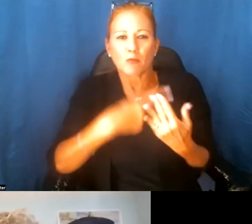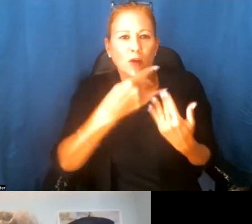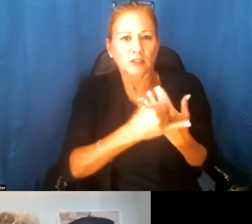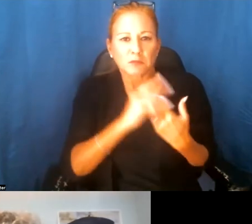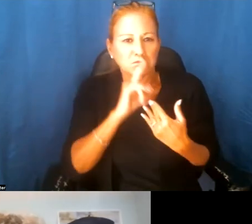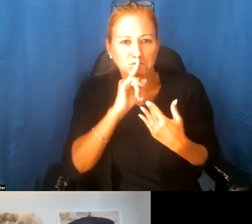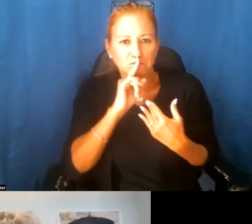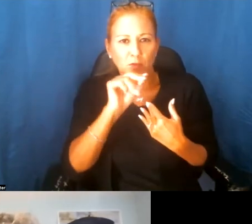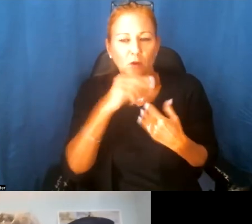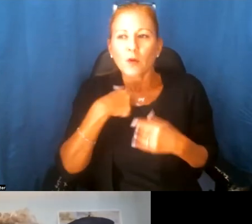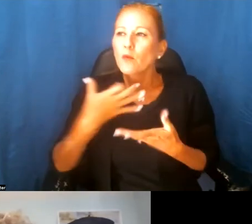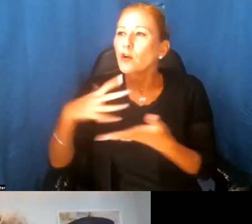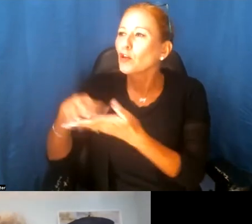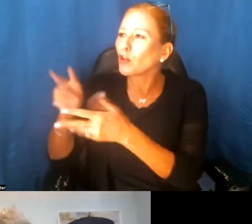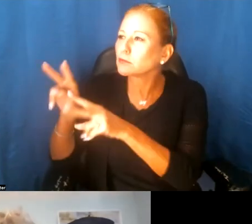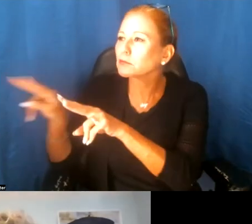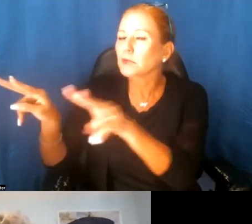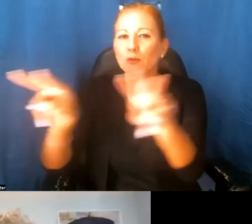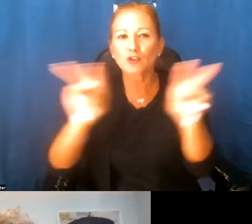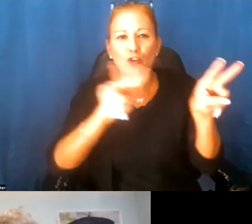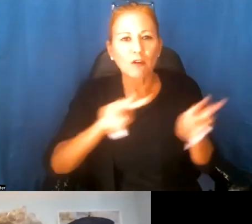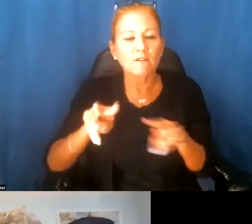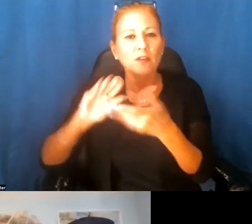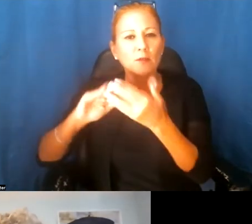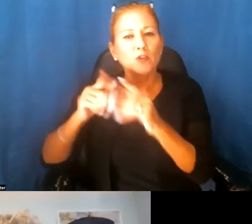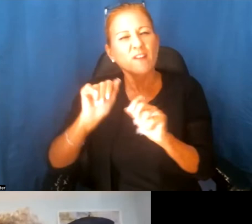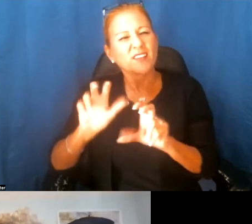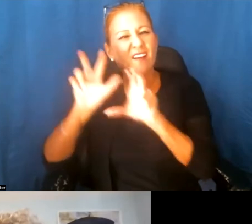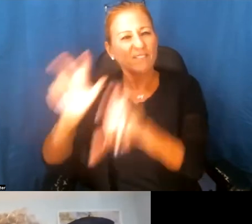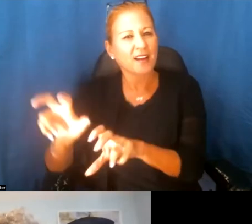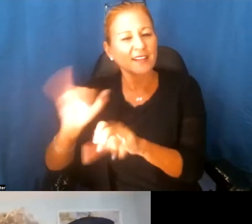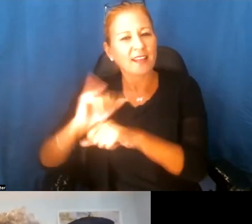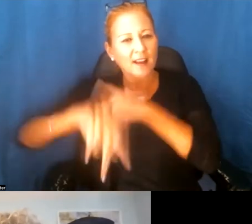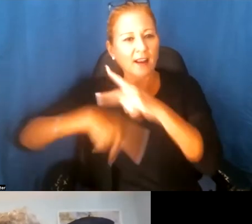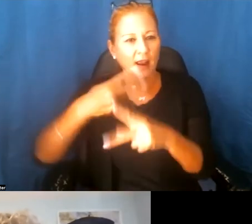we wanted to learn about the community. So I think you have to invest in that kind of of practice.